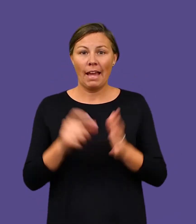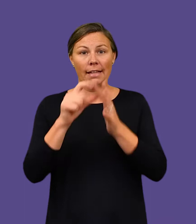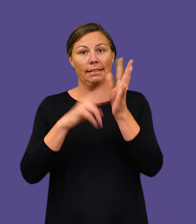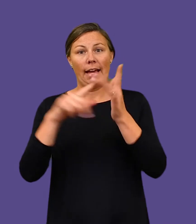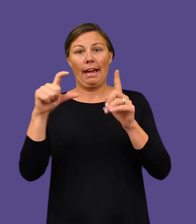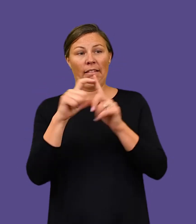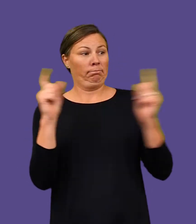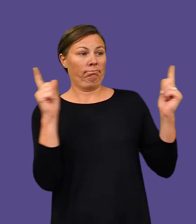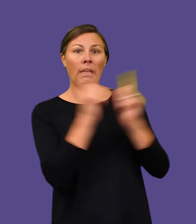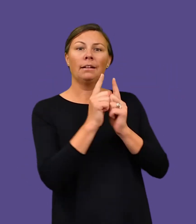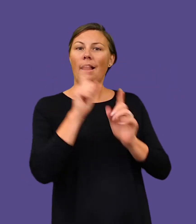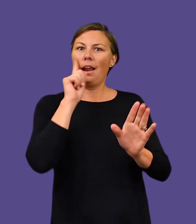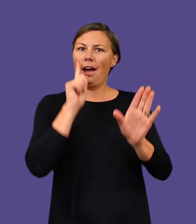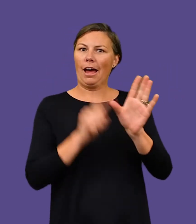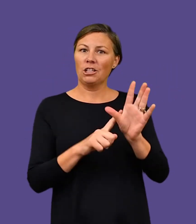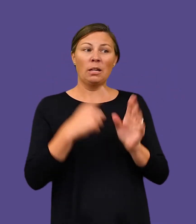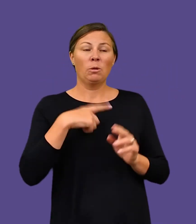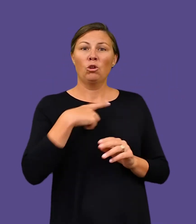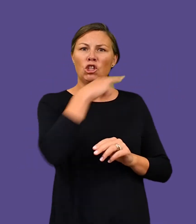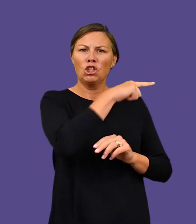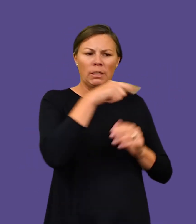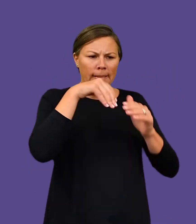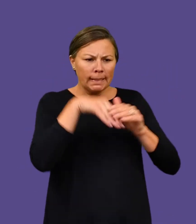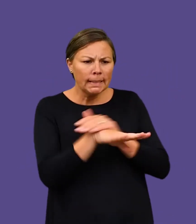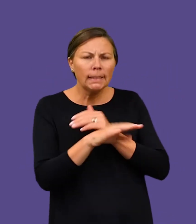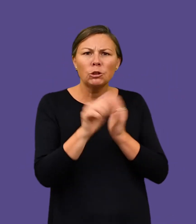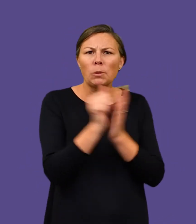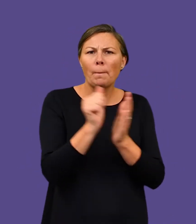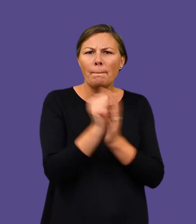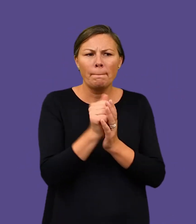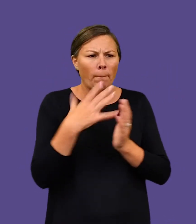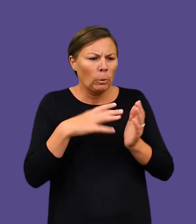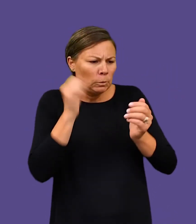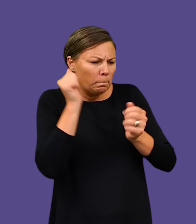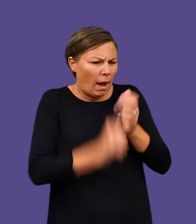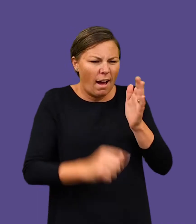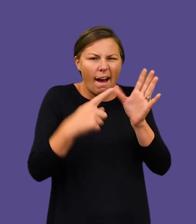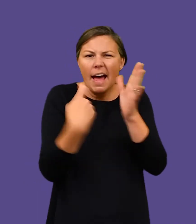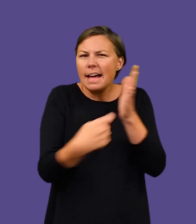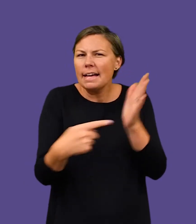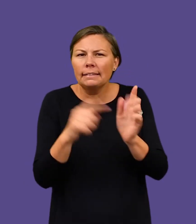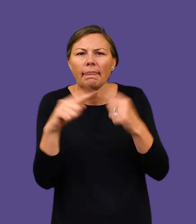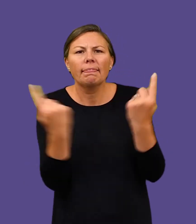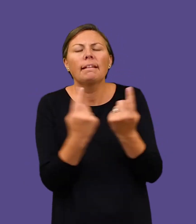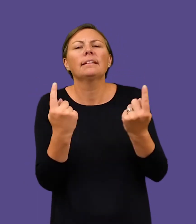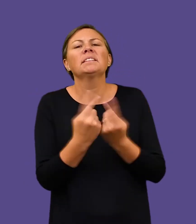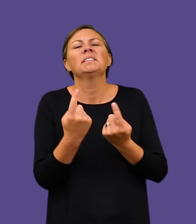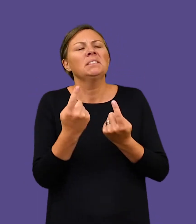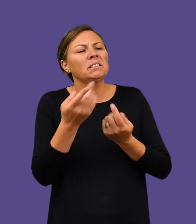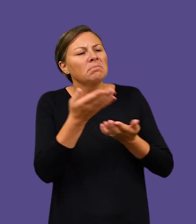‘Last year Tjuparntarri walked into my studio looking for art supplies.